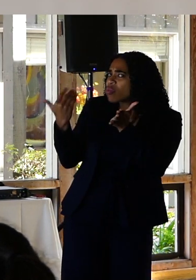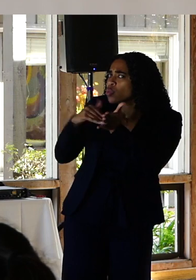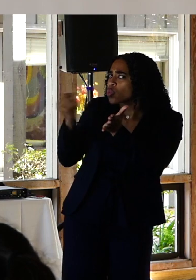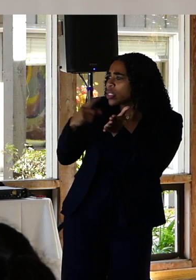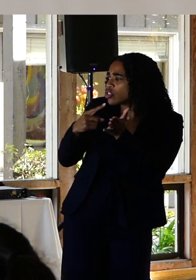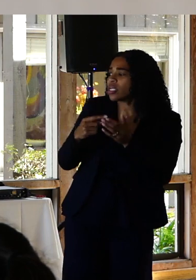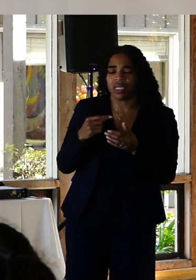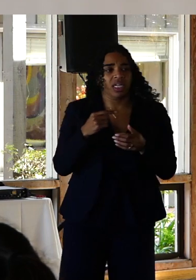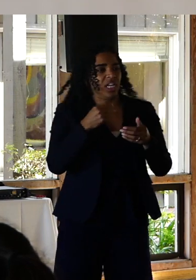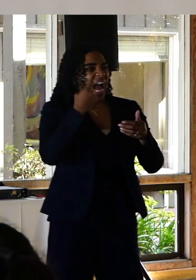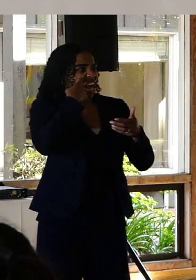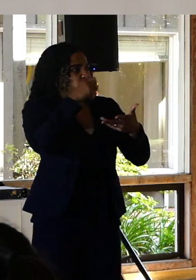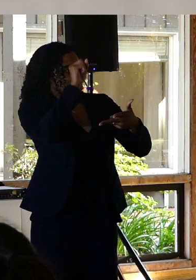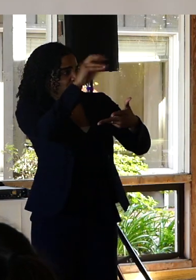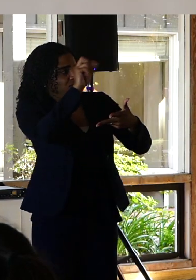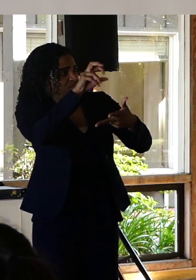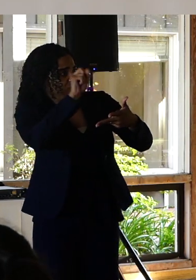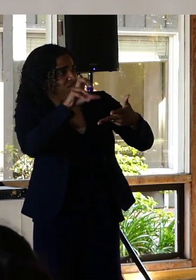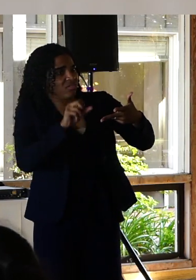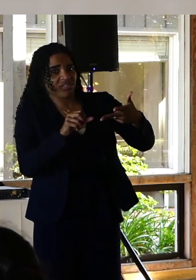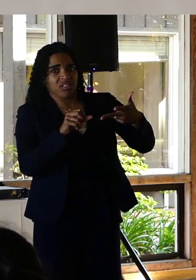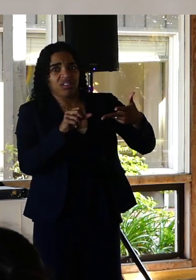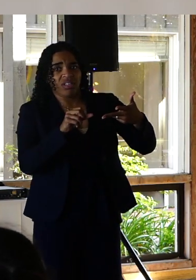So if we look at those three experiences that I have had out of the countless